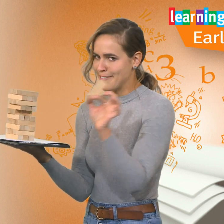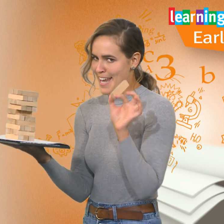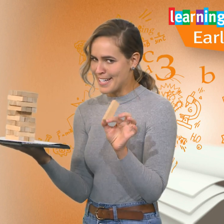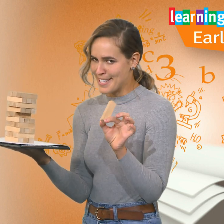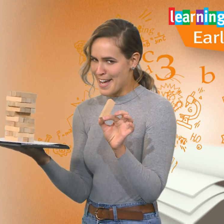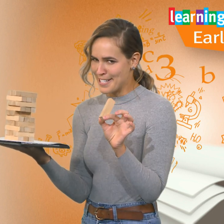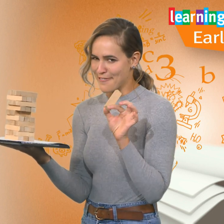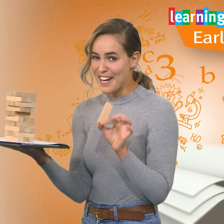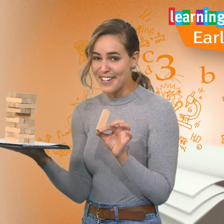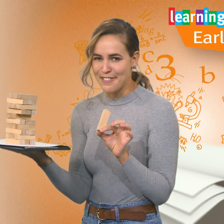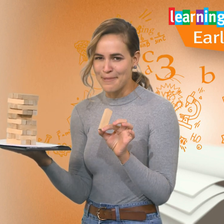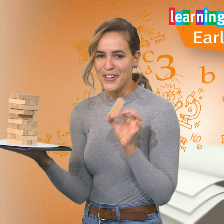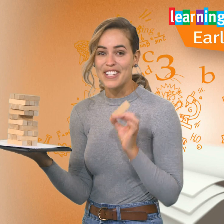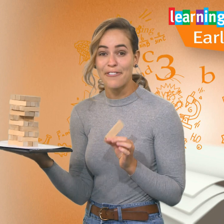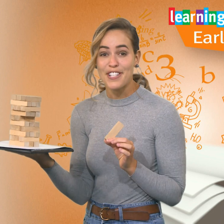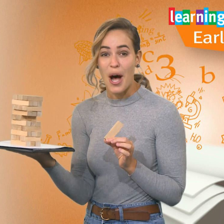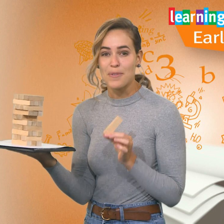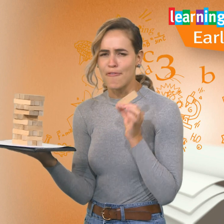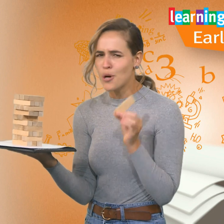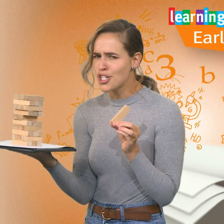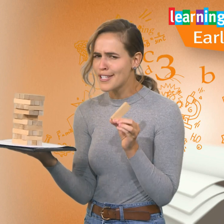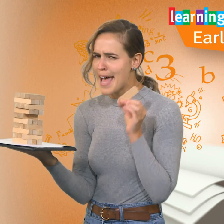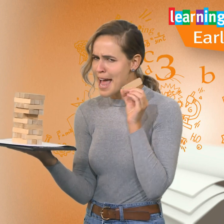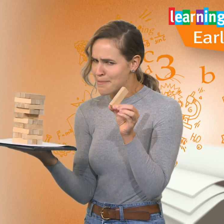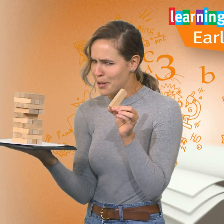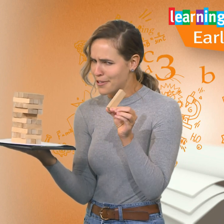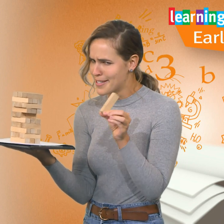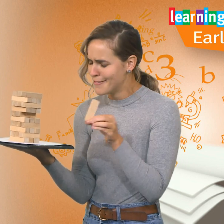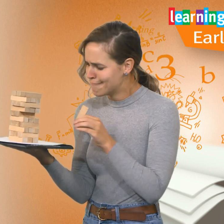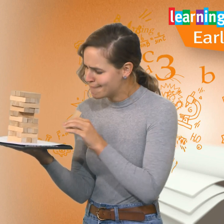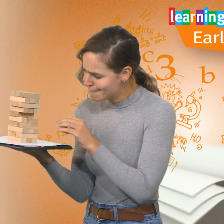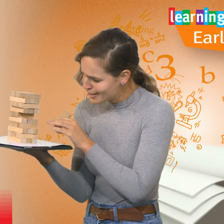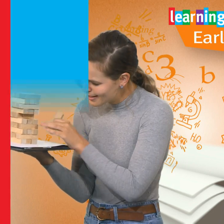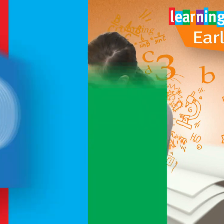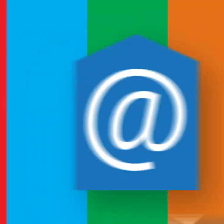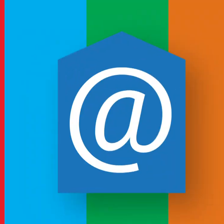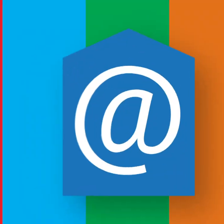Today in Science, we’re going to explore different types of pushes and pulls.